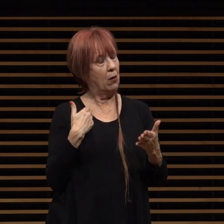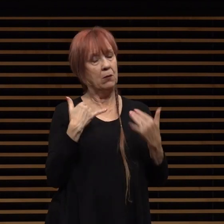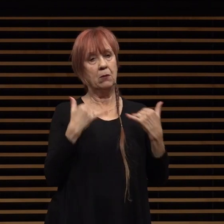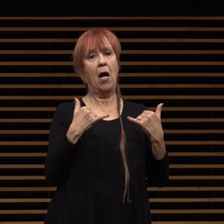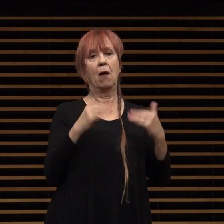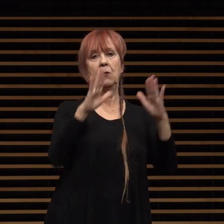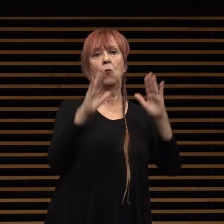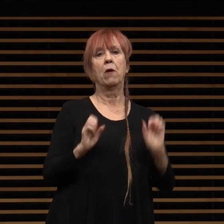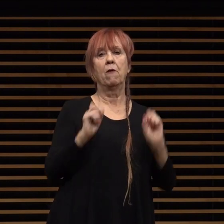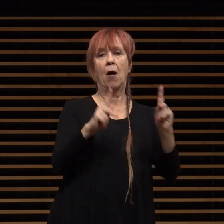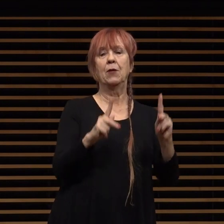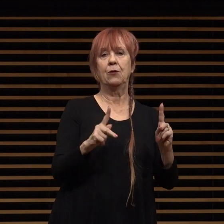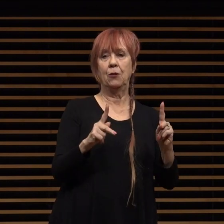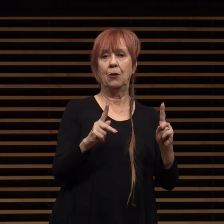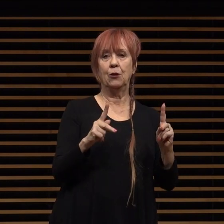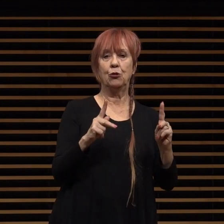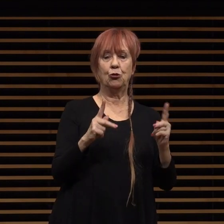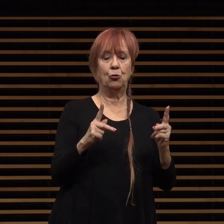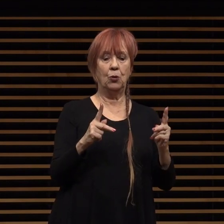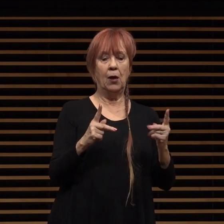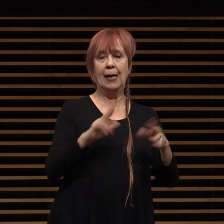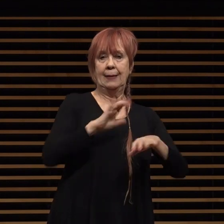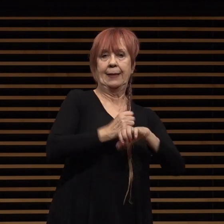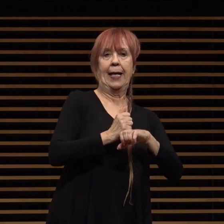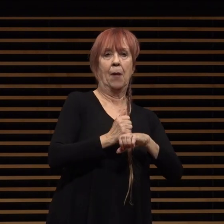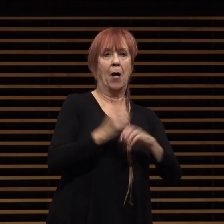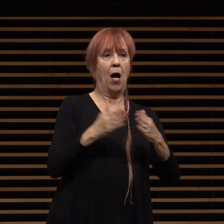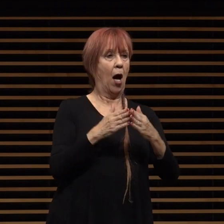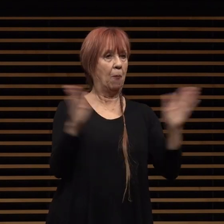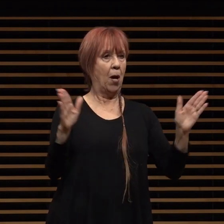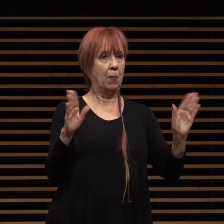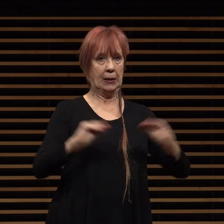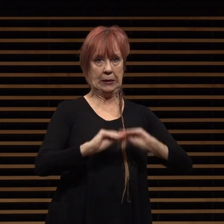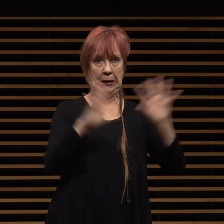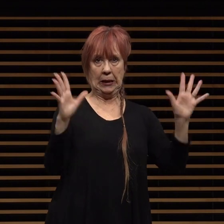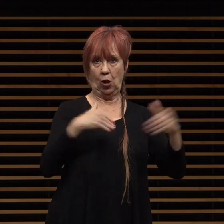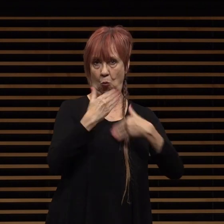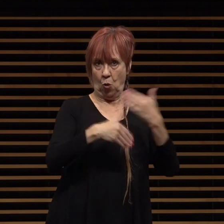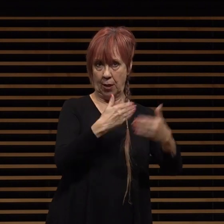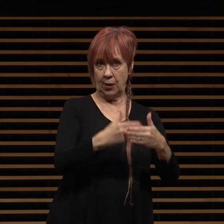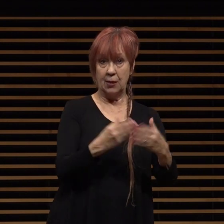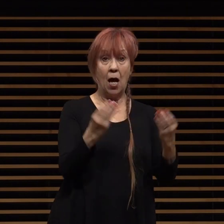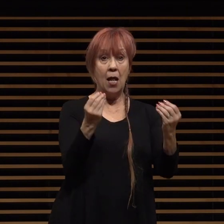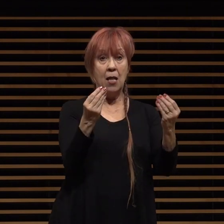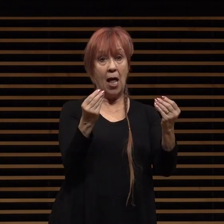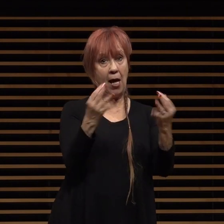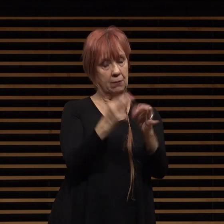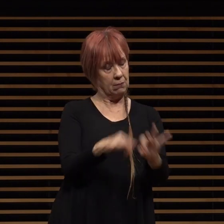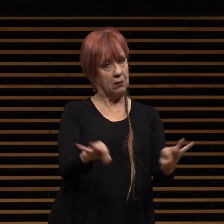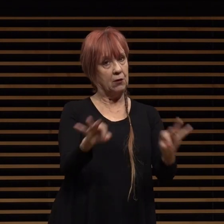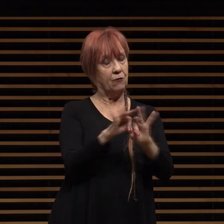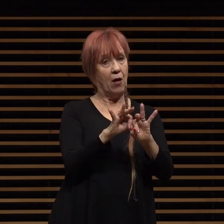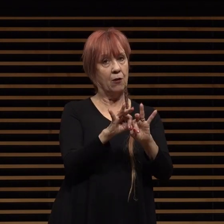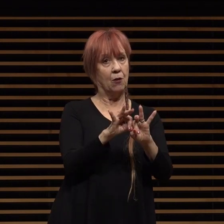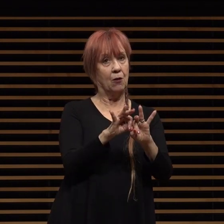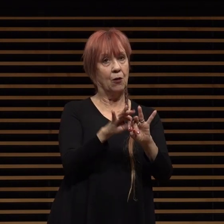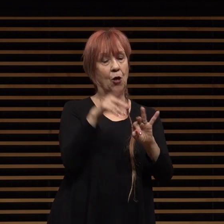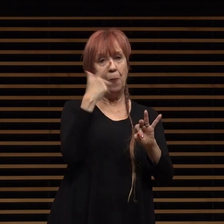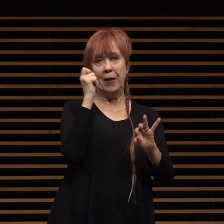in a public and transparent process land is valuable